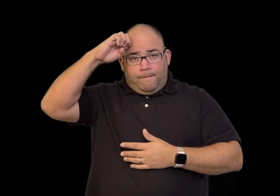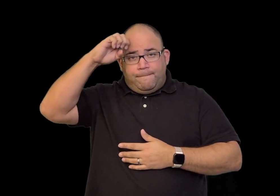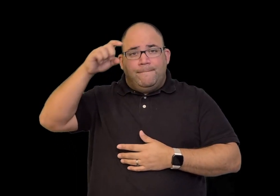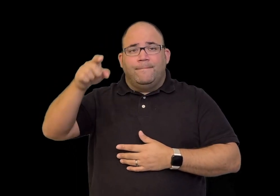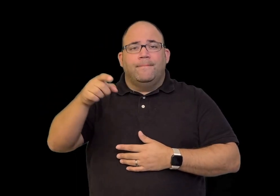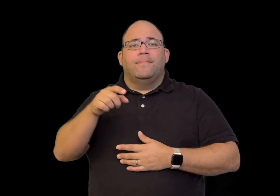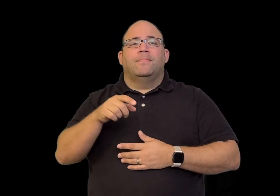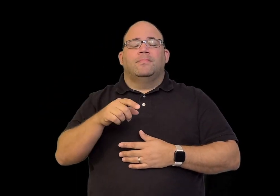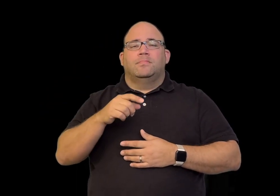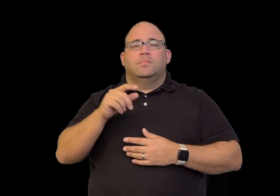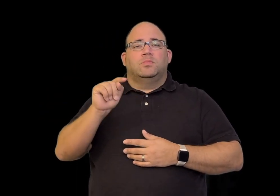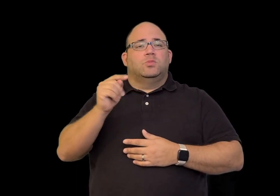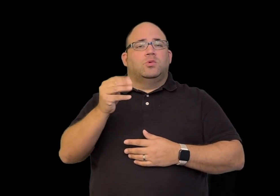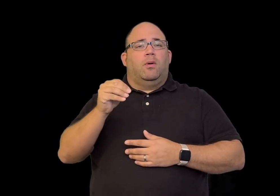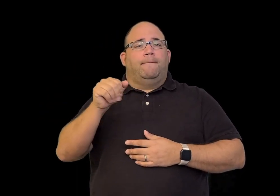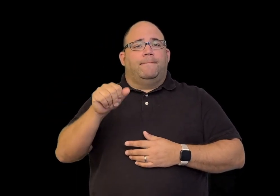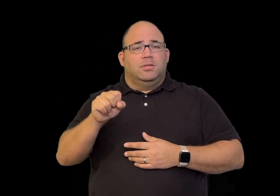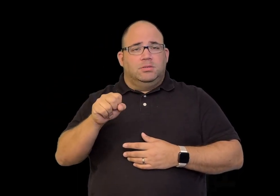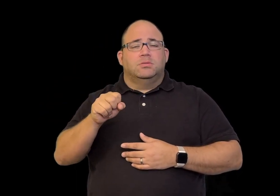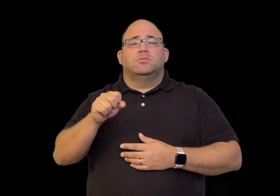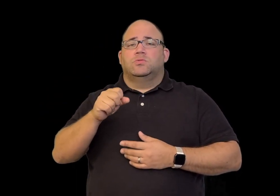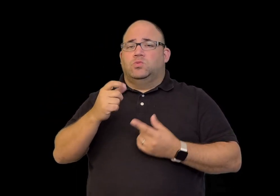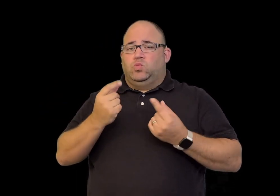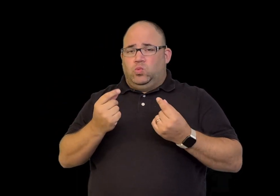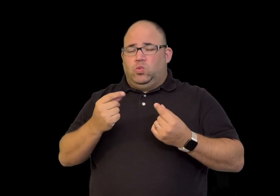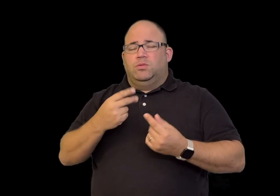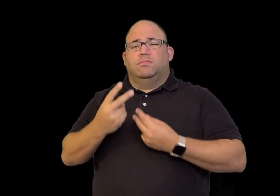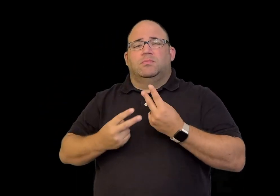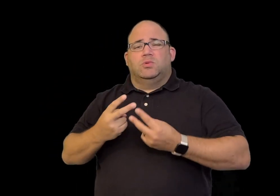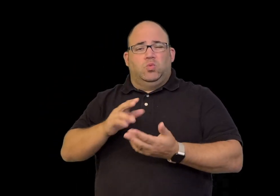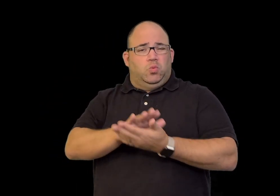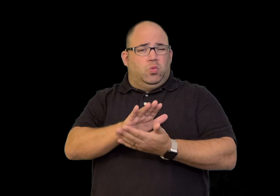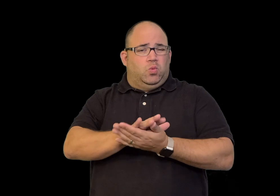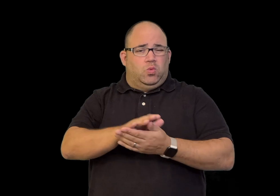First, he visited the Braidwood school,